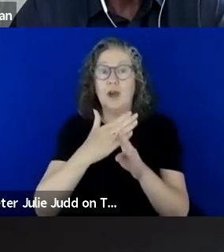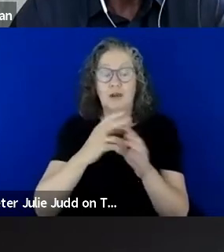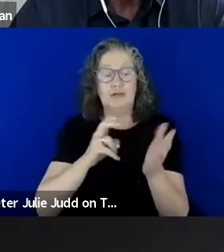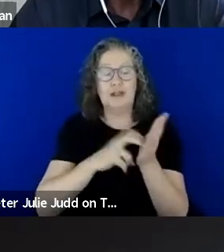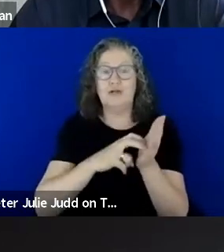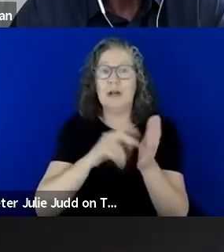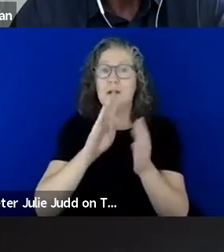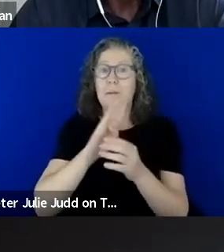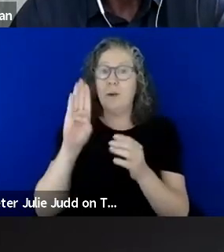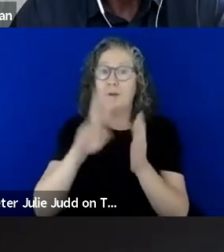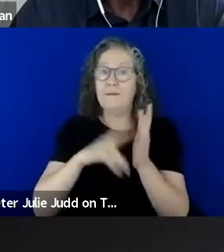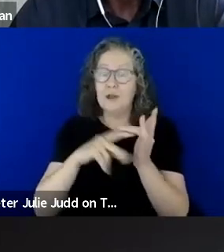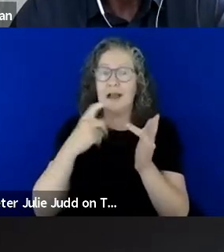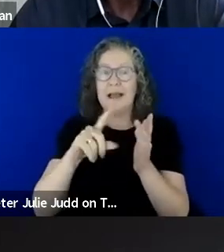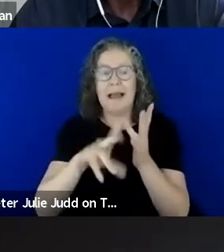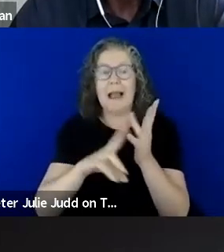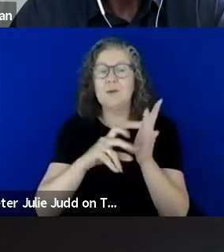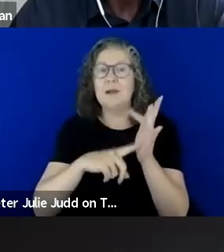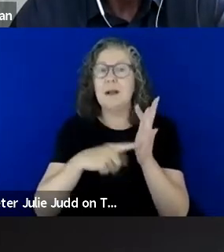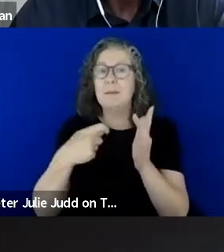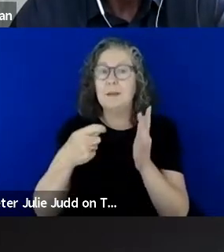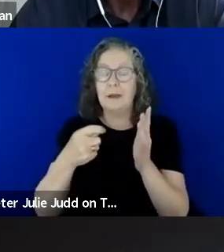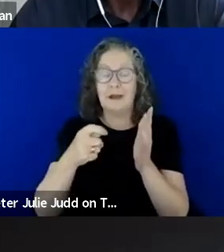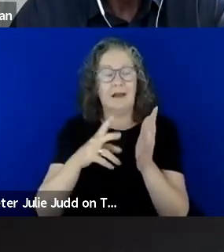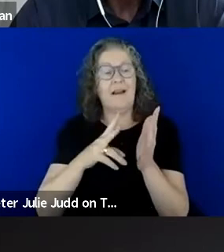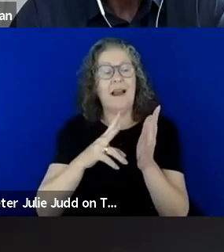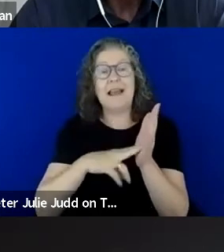and a council member of the Victorian NDIS community advisory council.